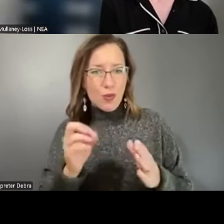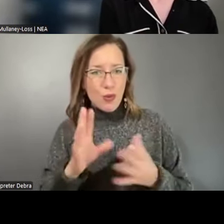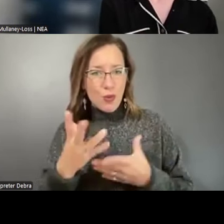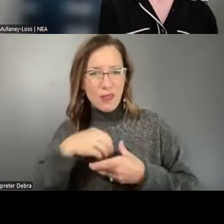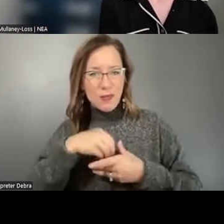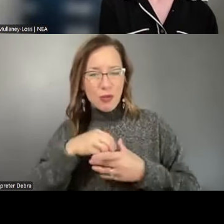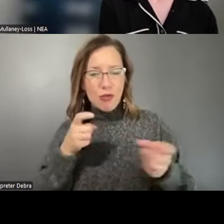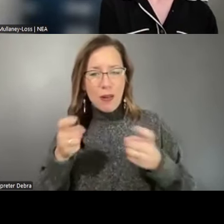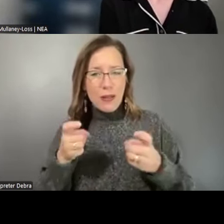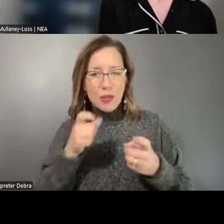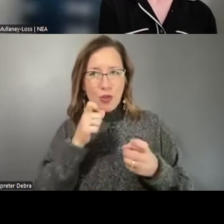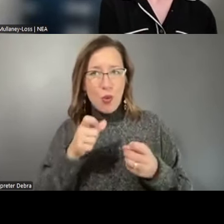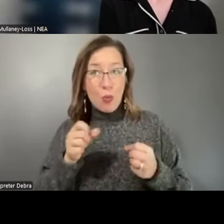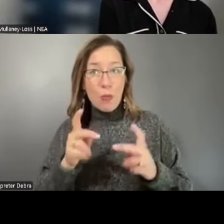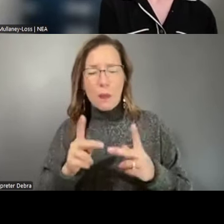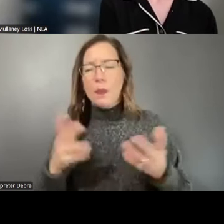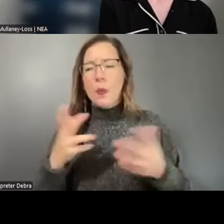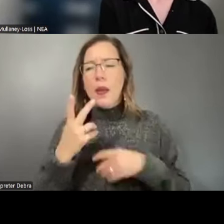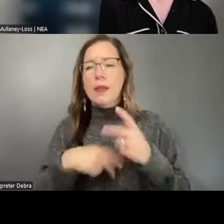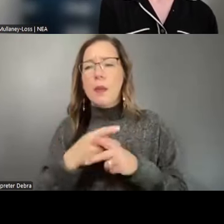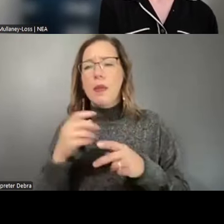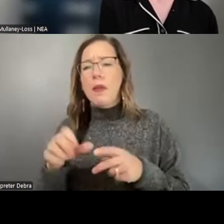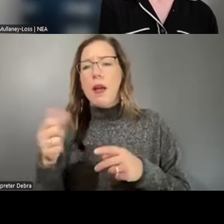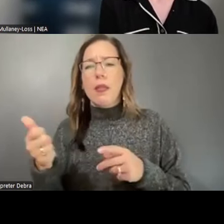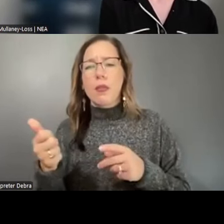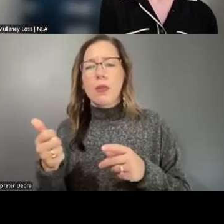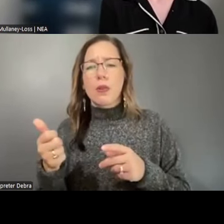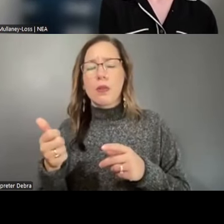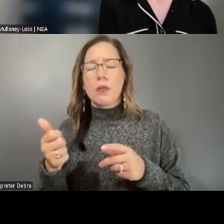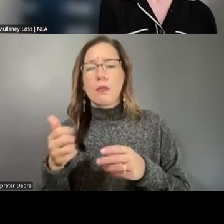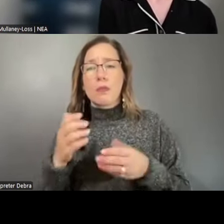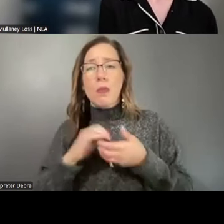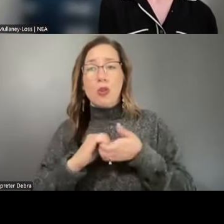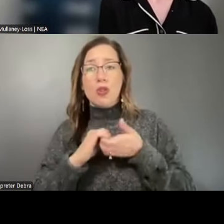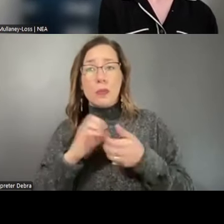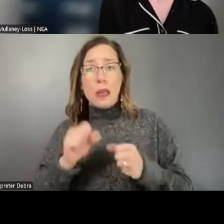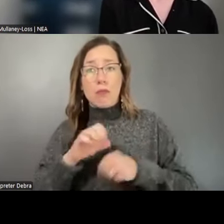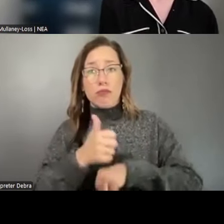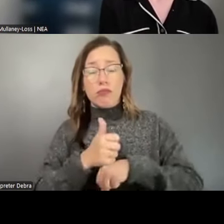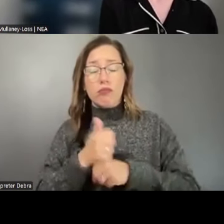don't permit it, what kind of other partnerships can be built to help local arts agencies? You can